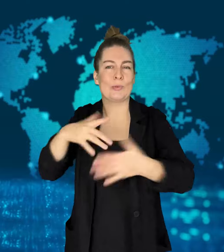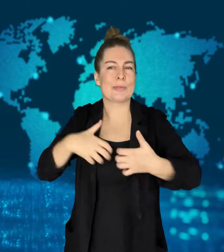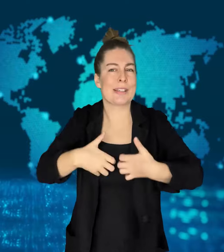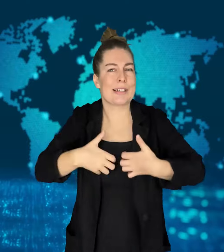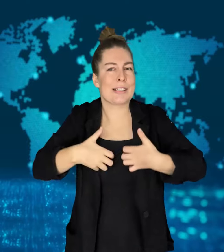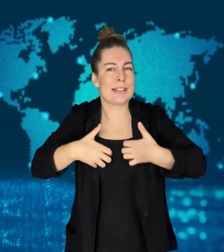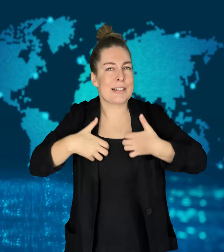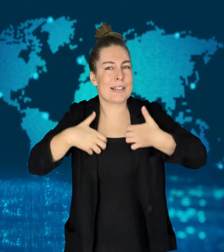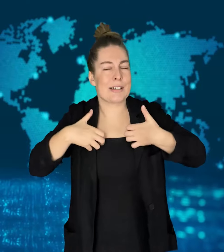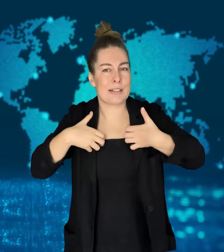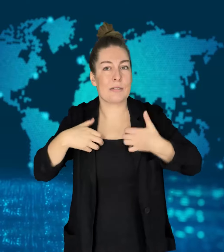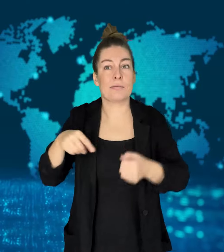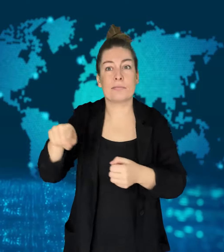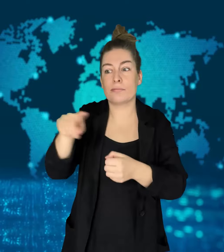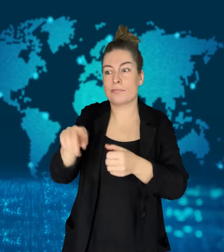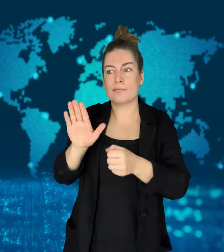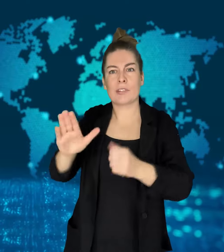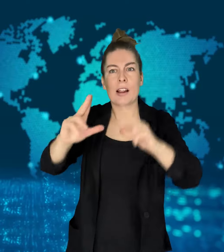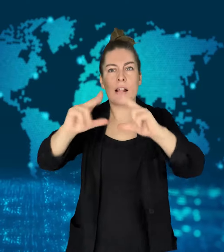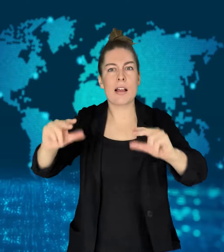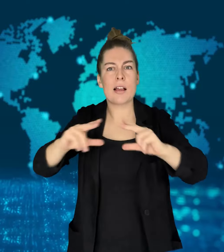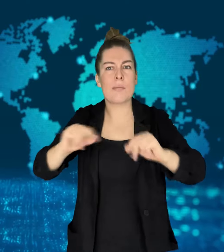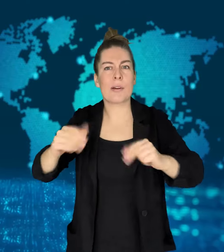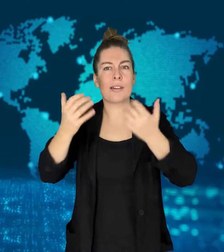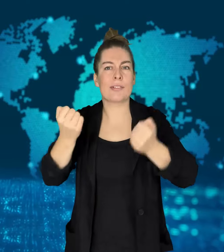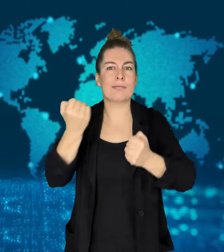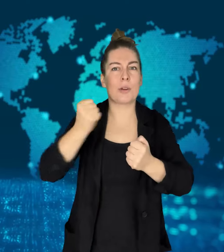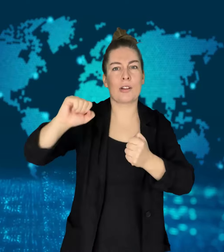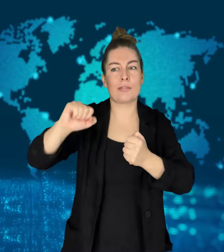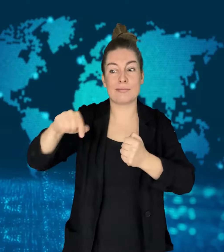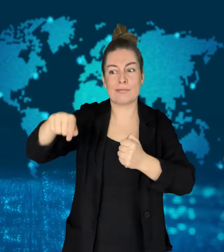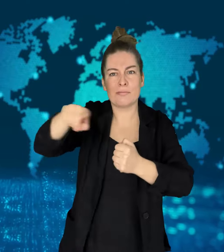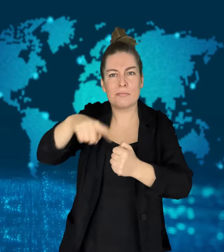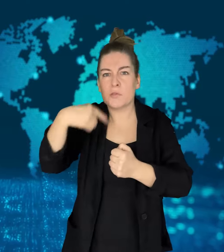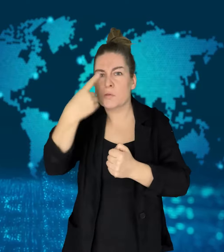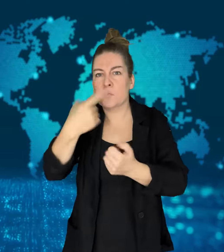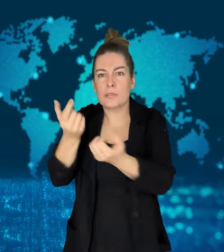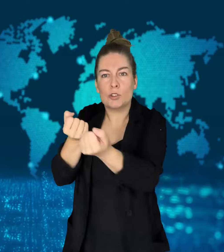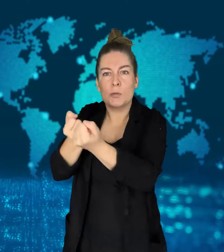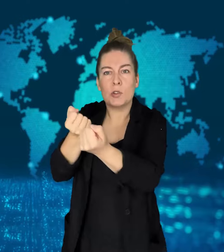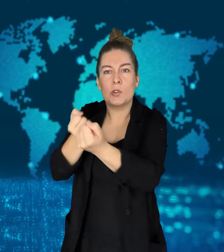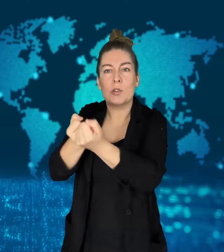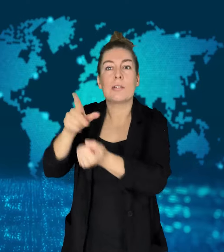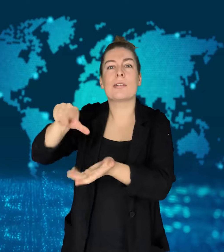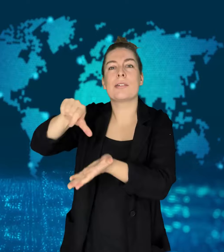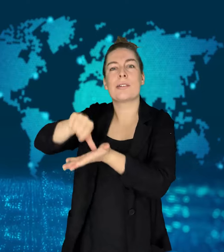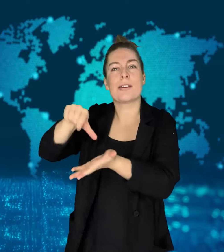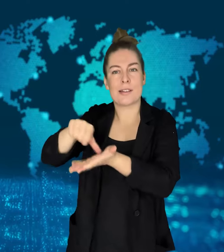the death of al-Arouri.